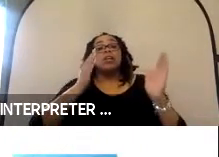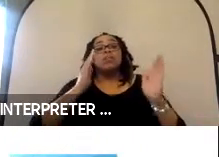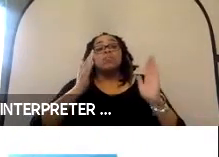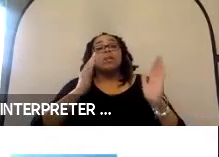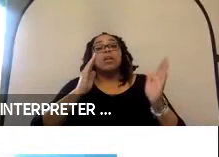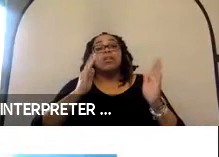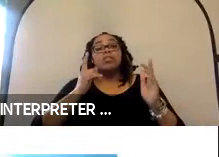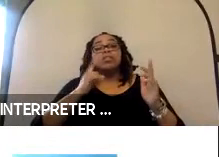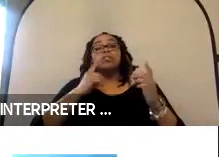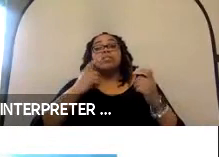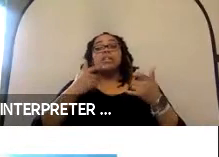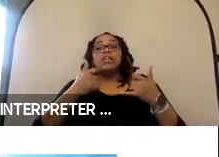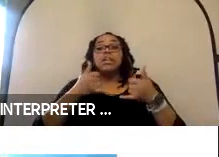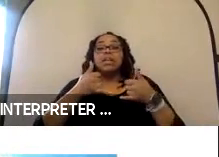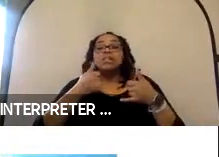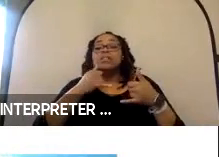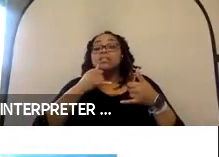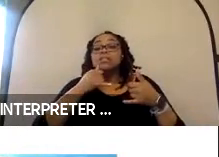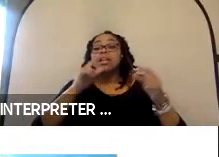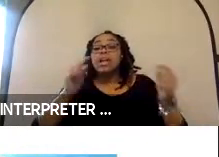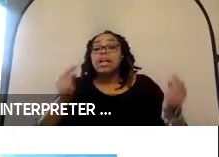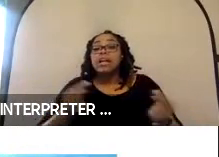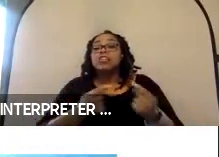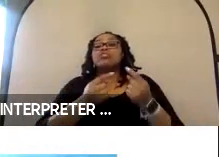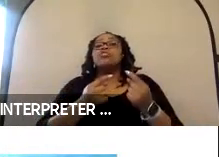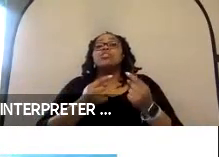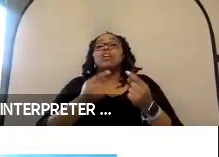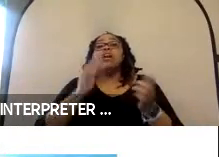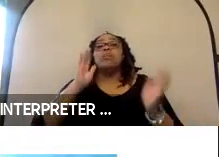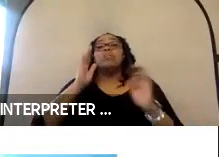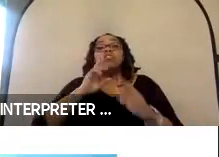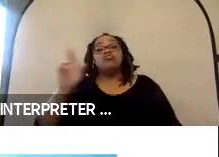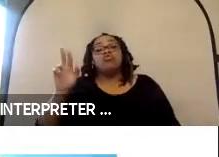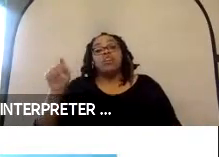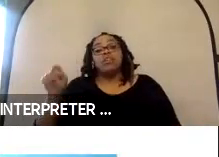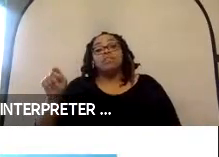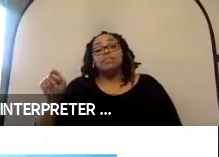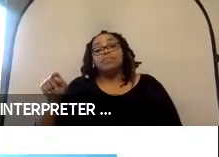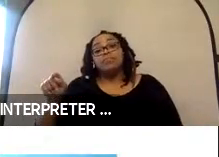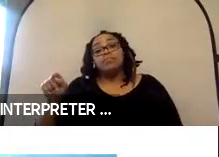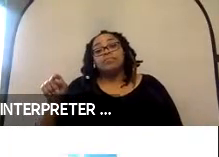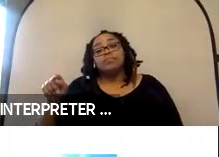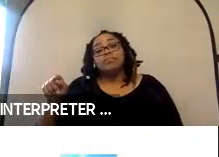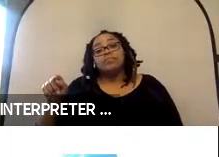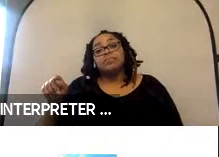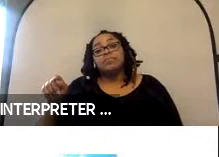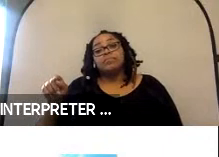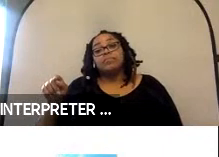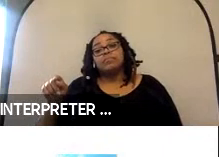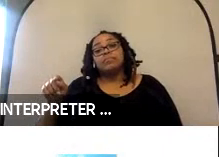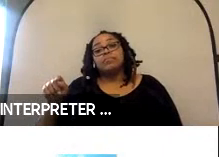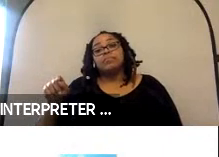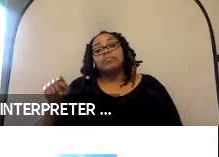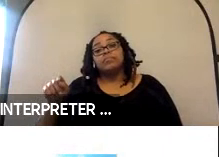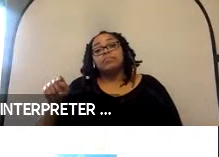in the dummy and sled on the right. So, the structure that we are using to kind of work